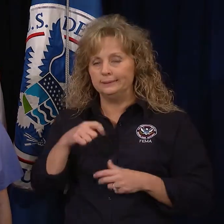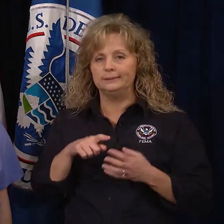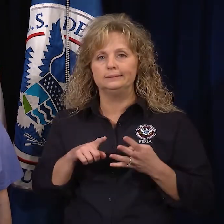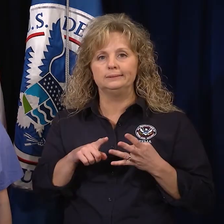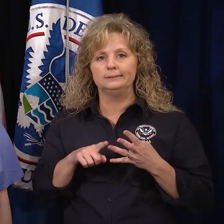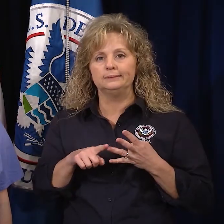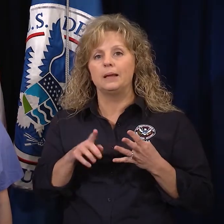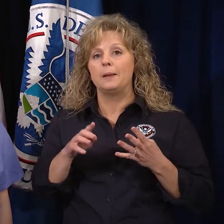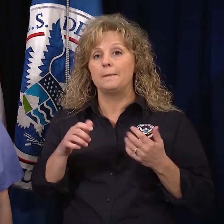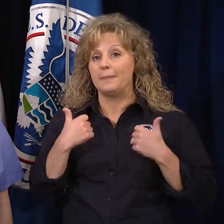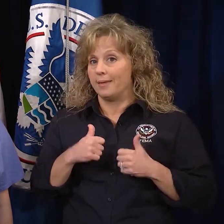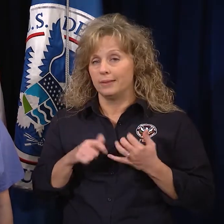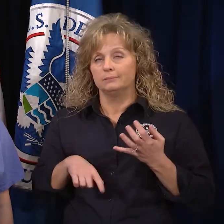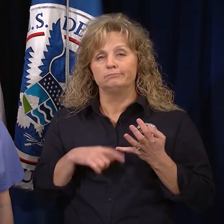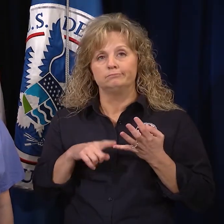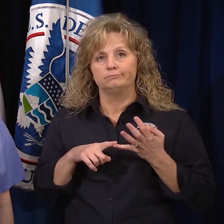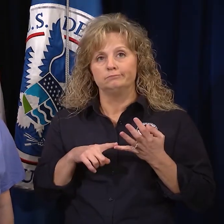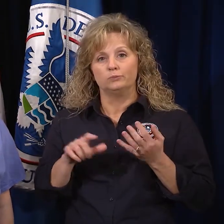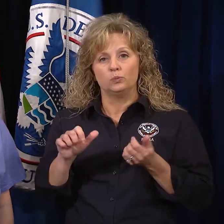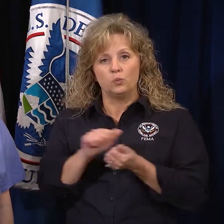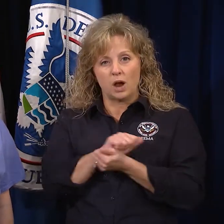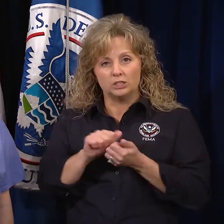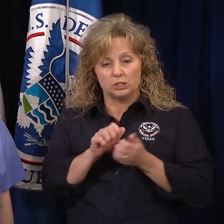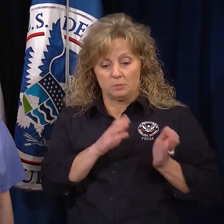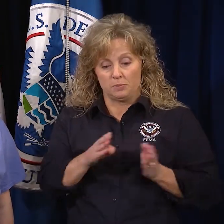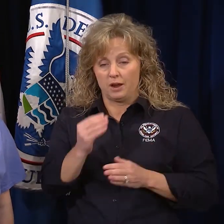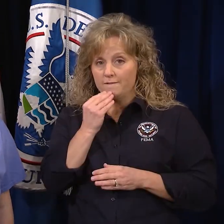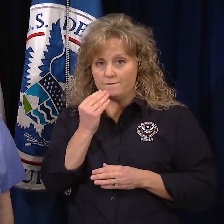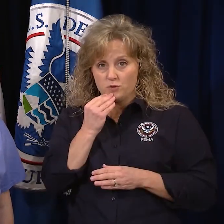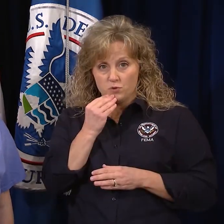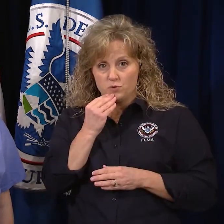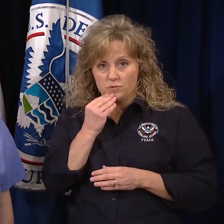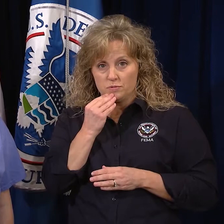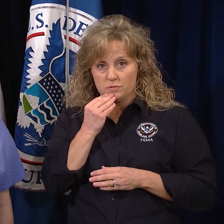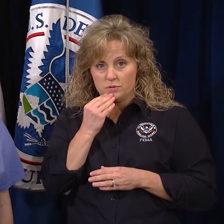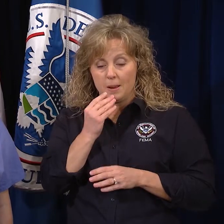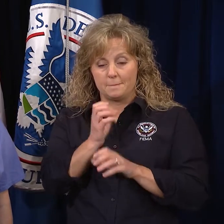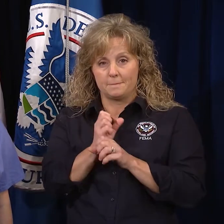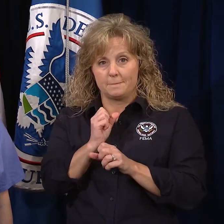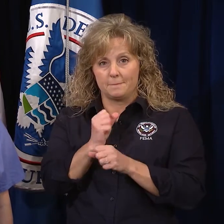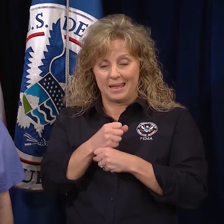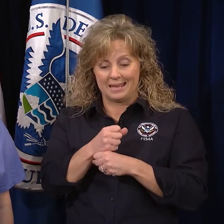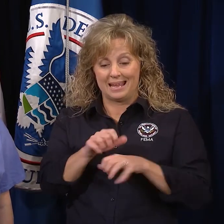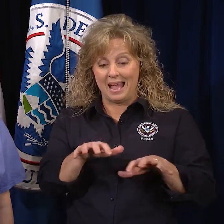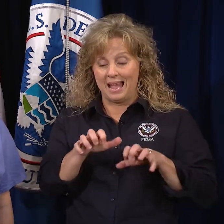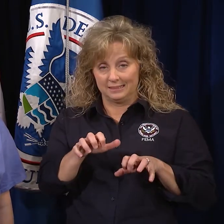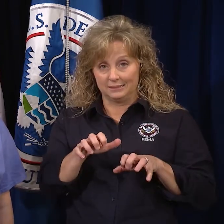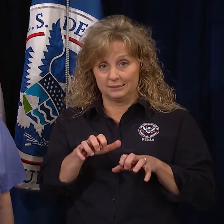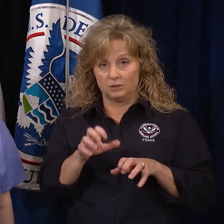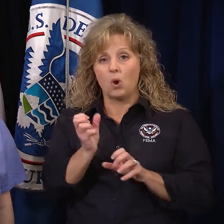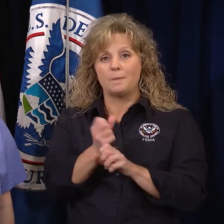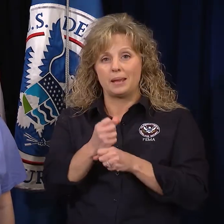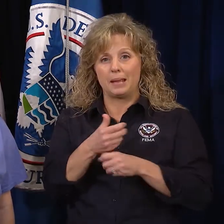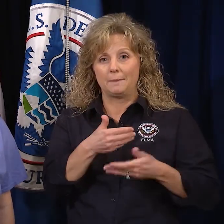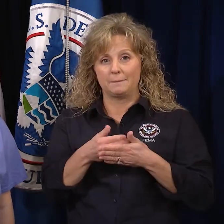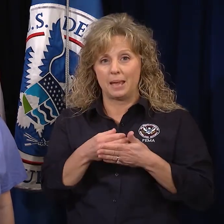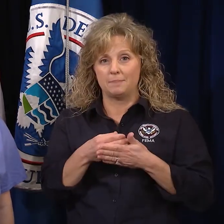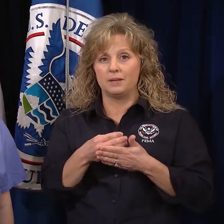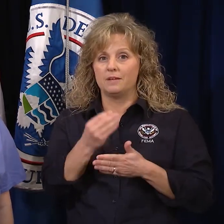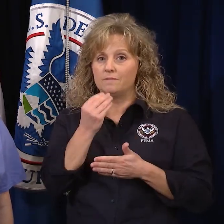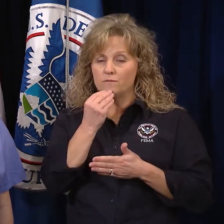and bathing, washing or preparing food, making ice, or making baby formula.